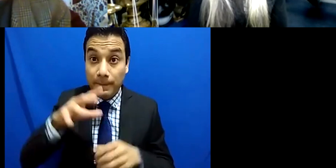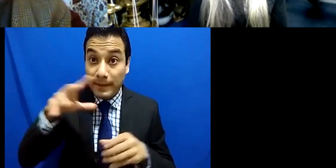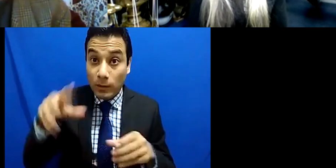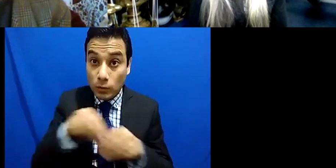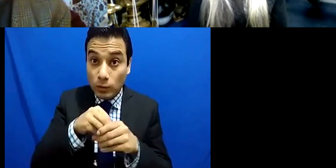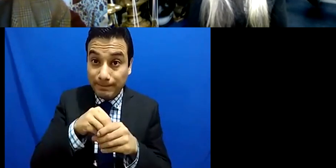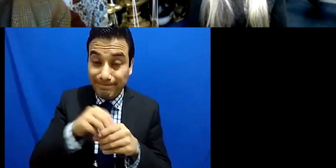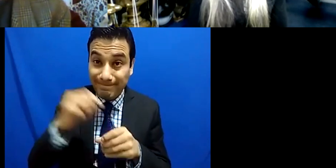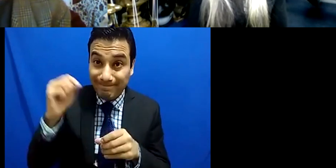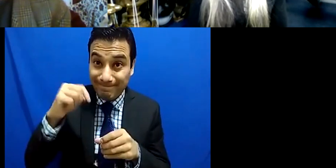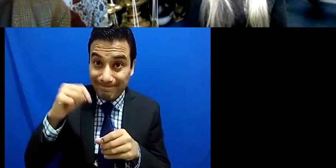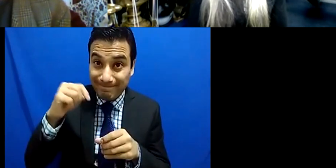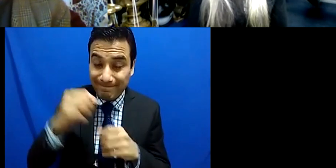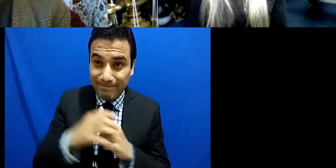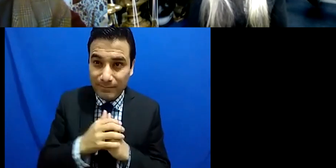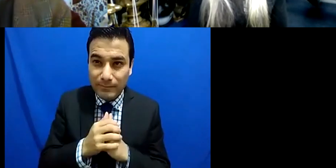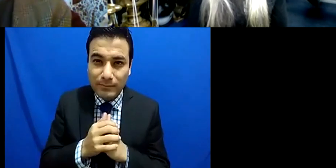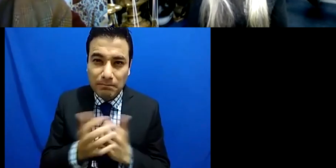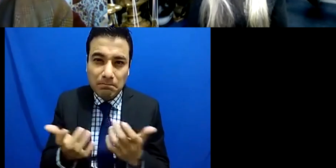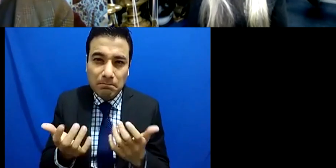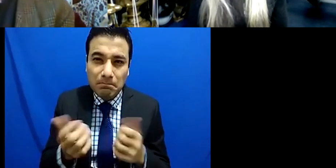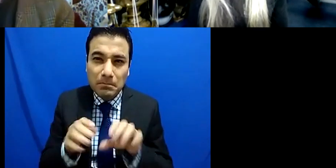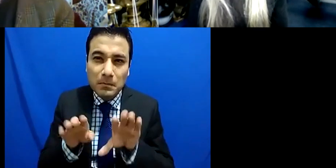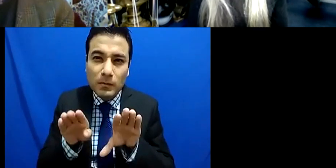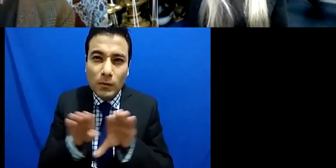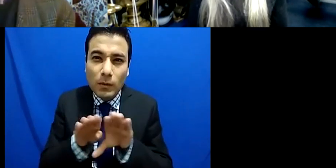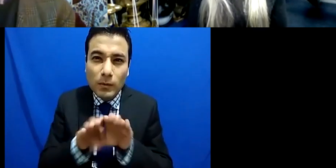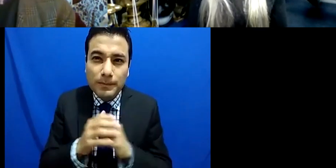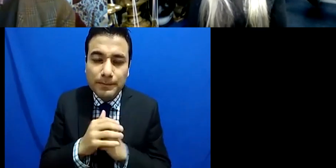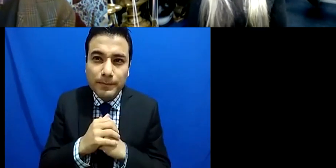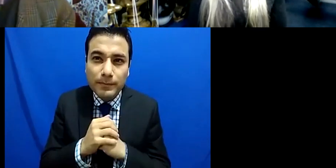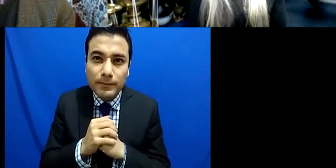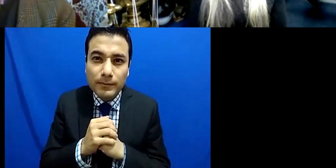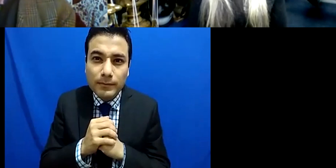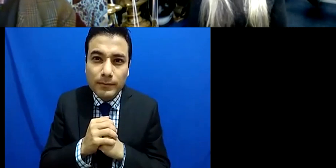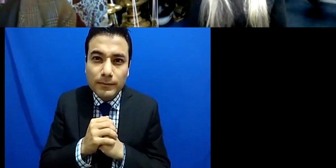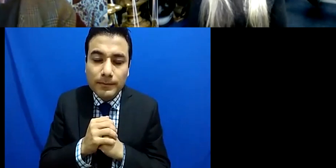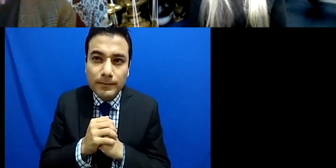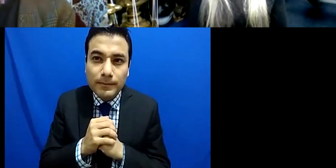that I might describe as including into the box rather than including